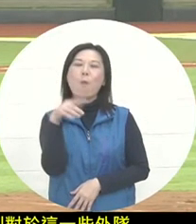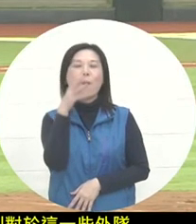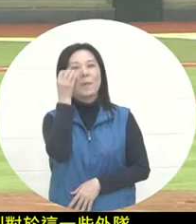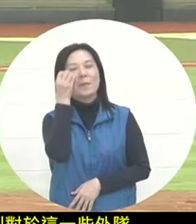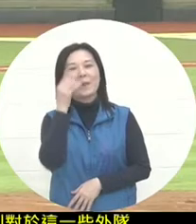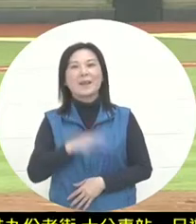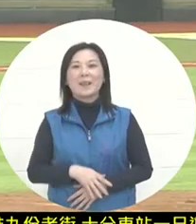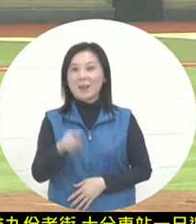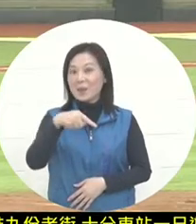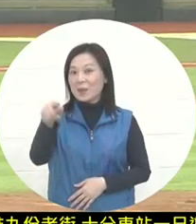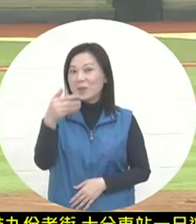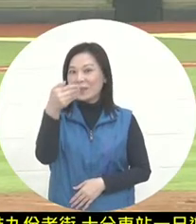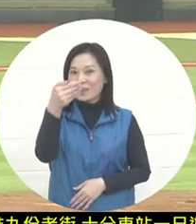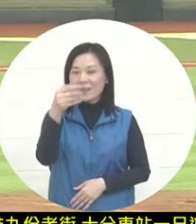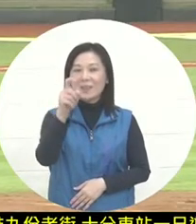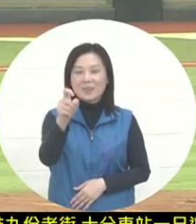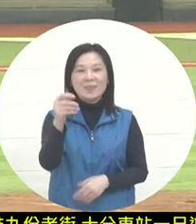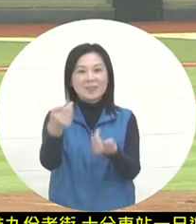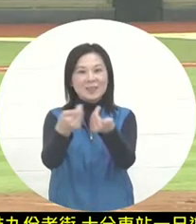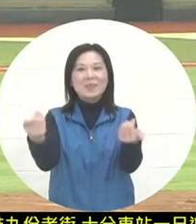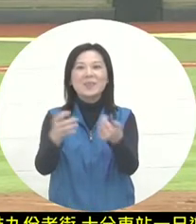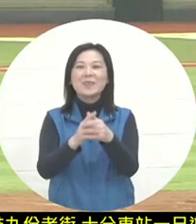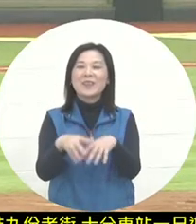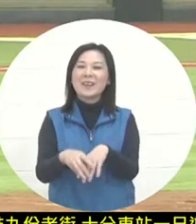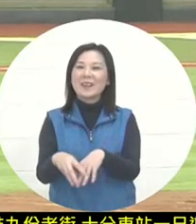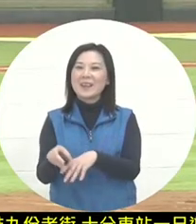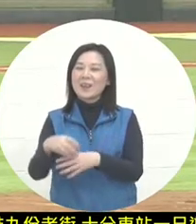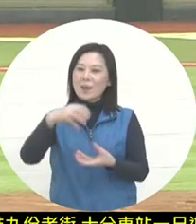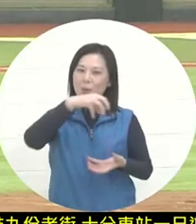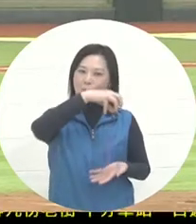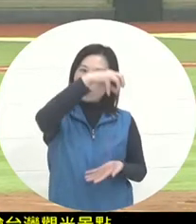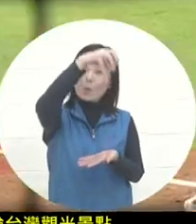Shifen, we will also arrange to release sky lanterns. Everyone can make a wish